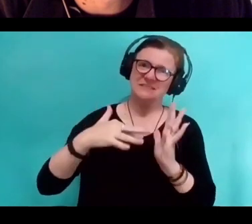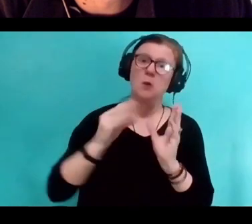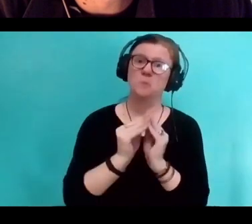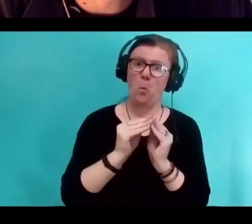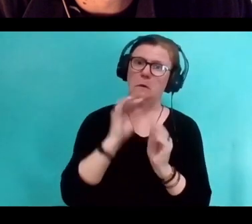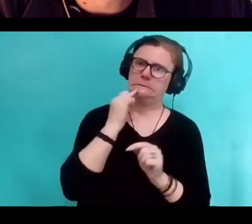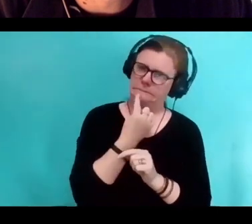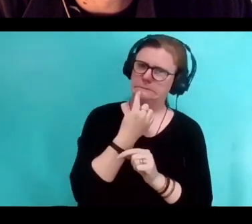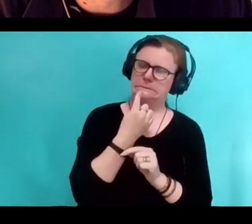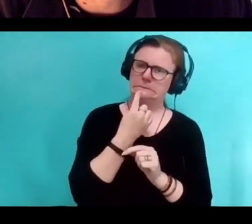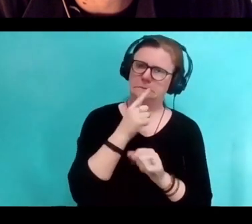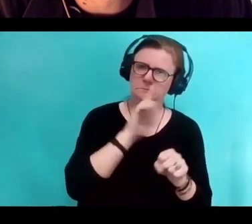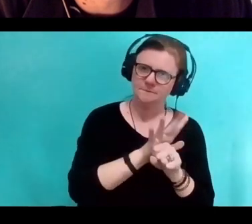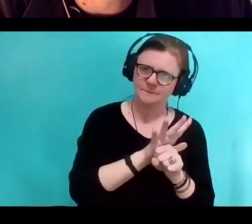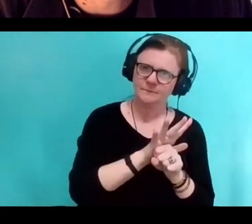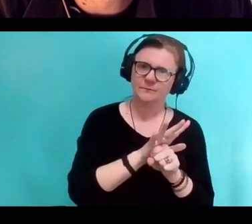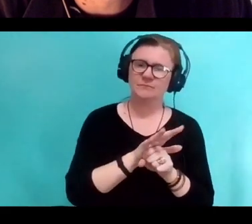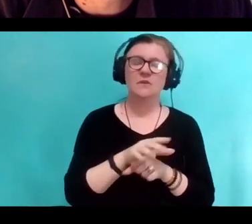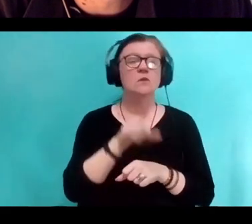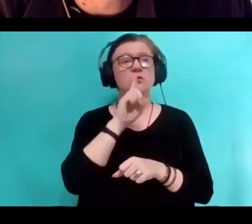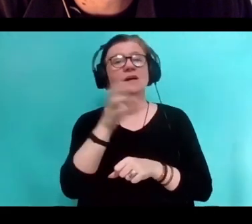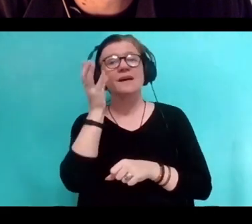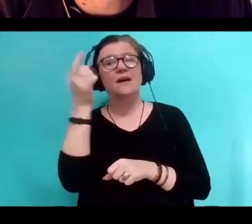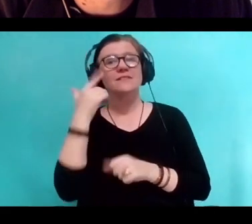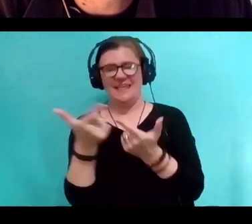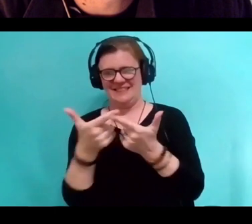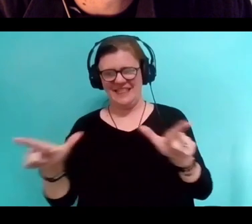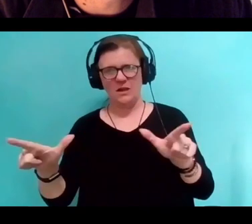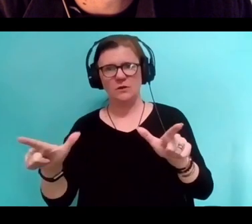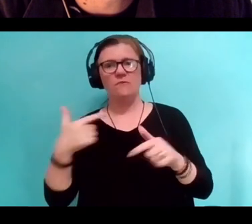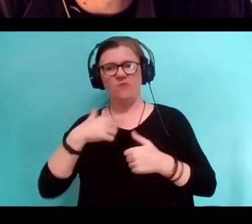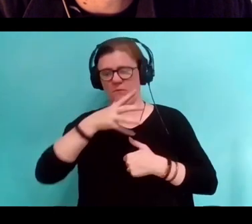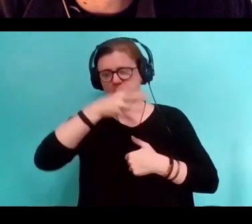So I think about like this language, like this transfer from the parent language